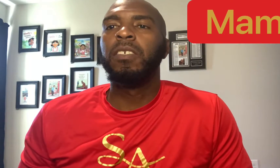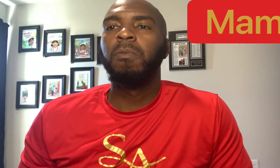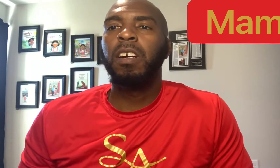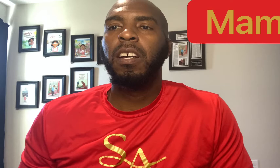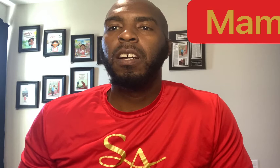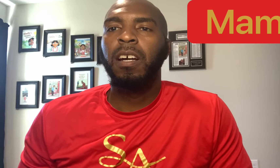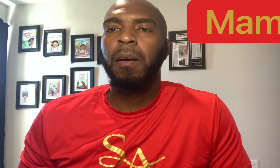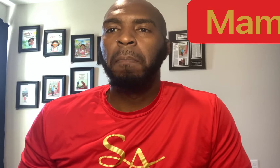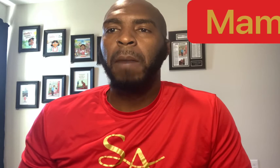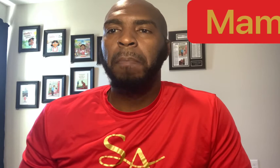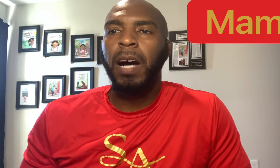Next one, mama.